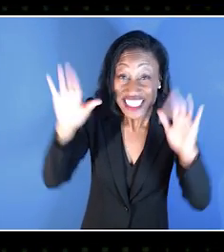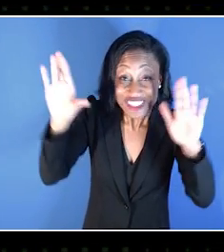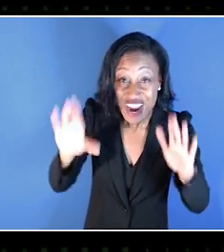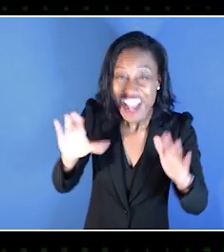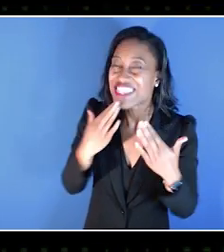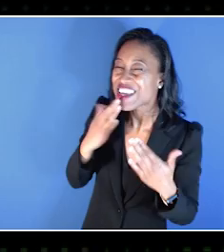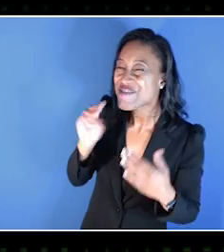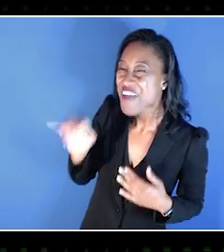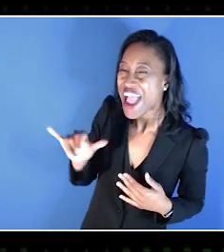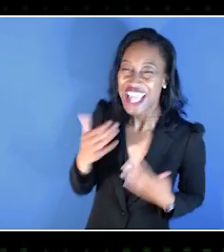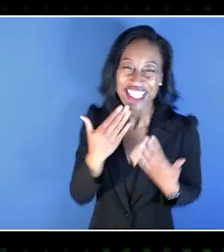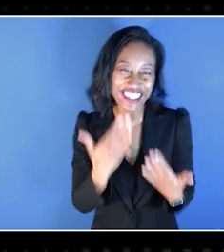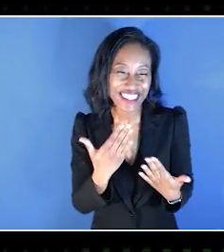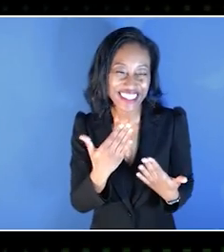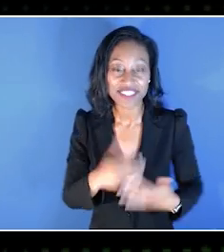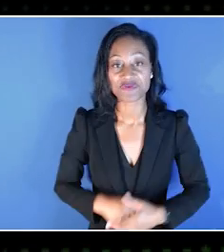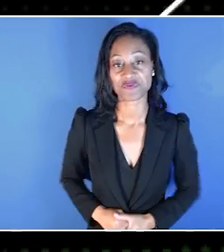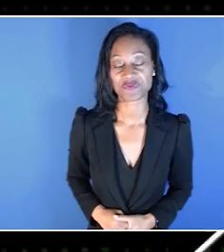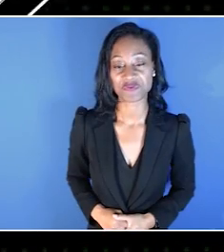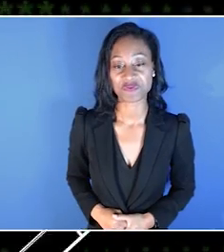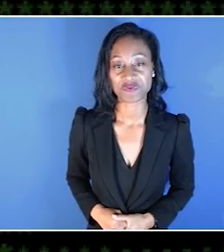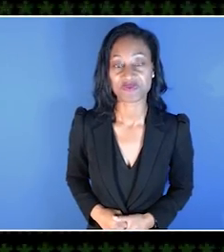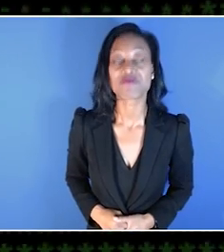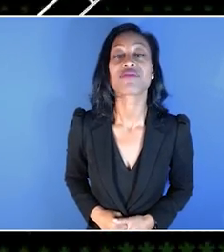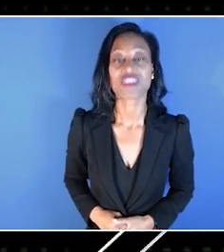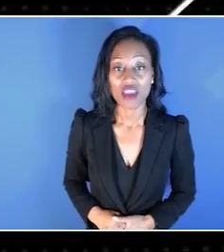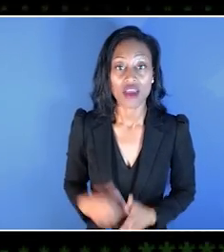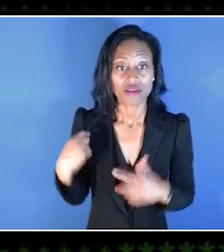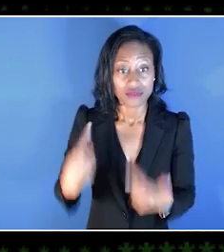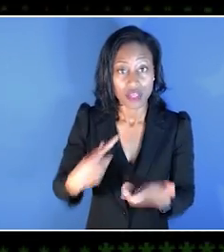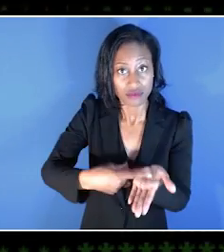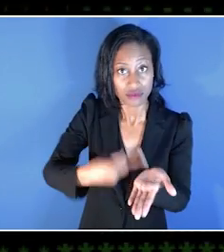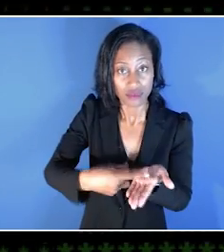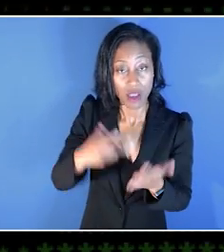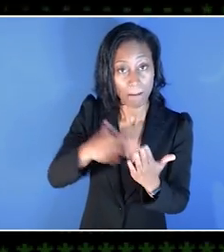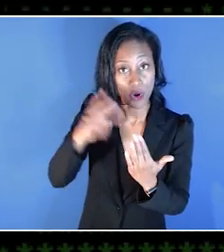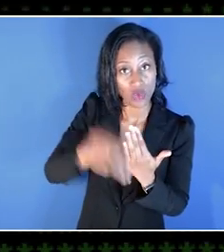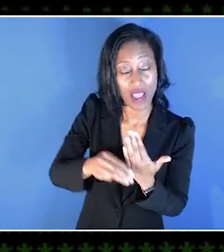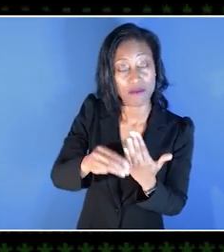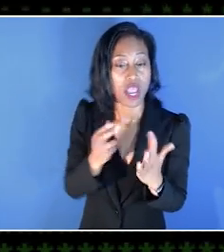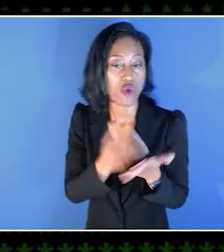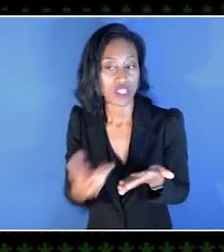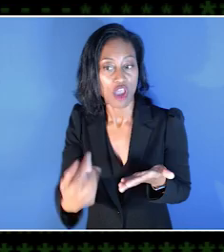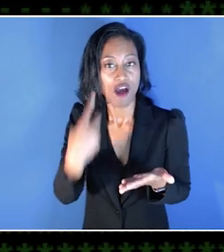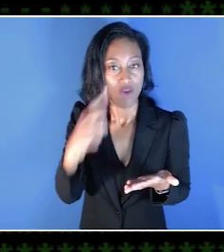Thanks May. -Thank you. [GIGGLES] Now we've talked a lot about programs and resources for developers.